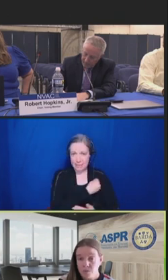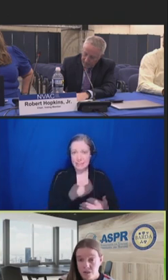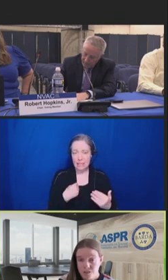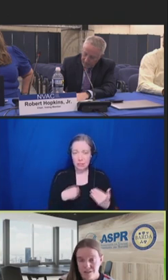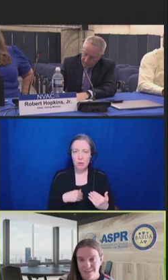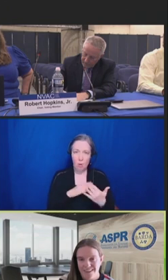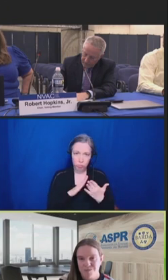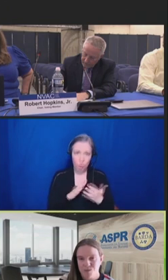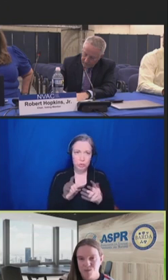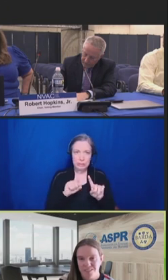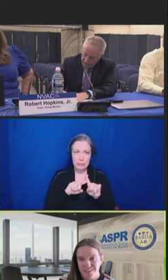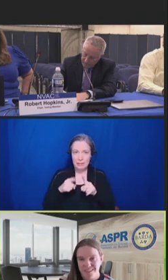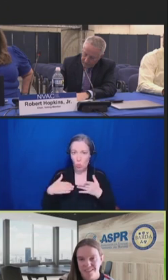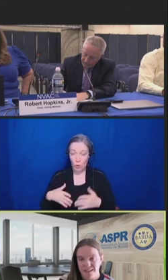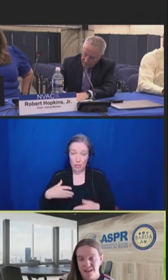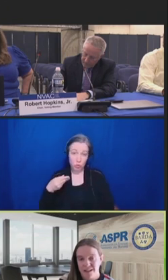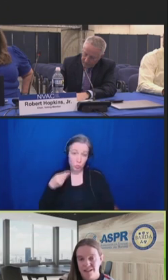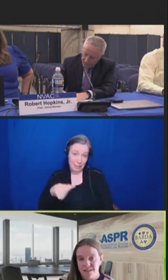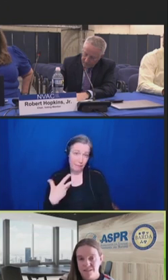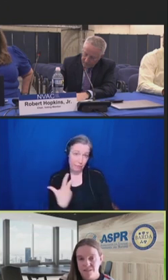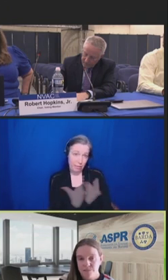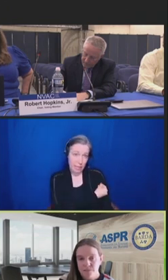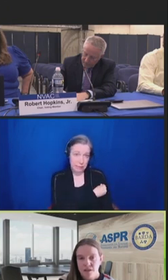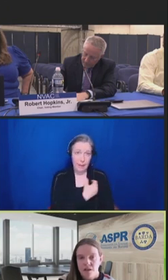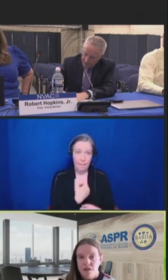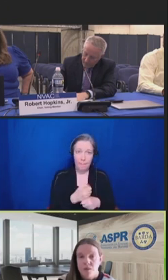production and improve efficacy and access.